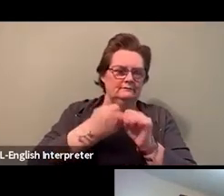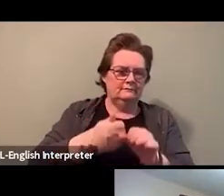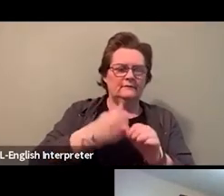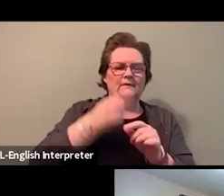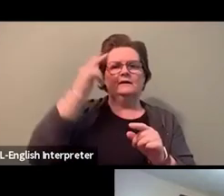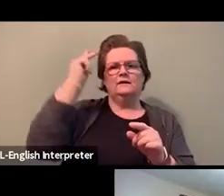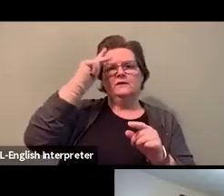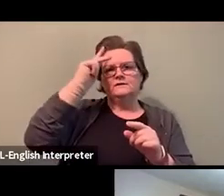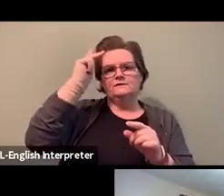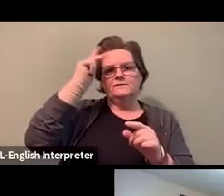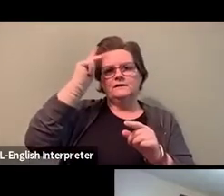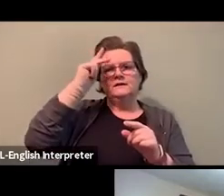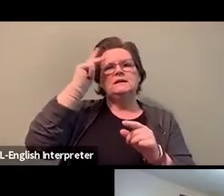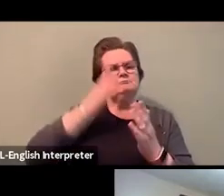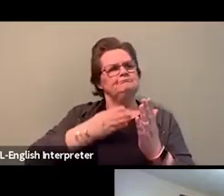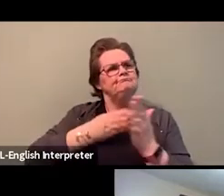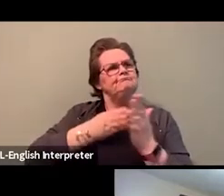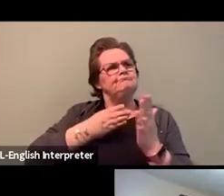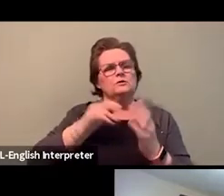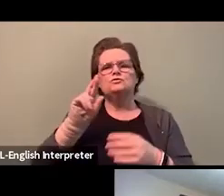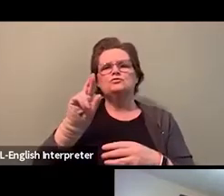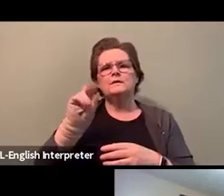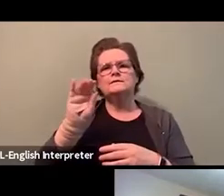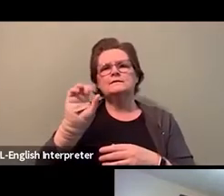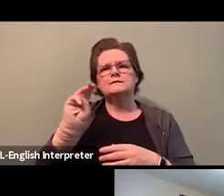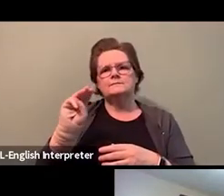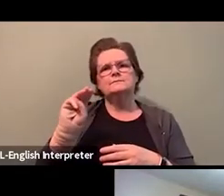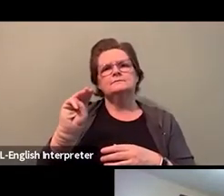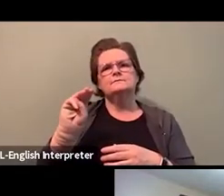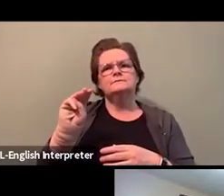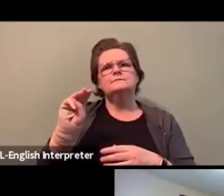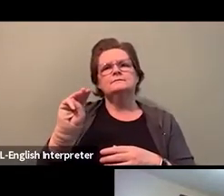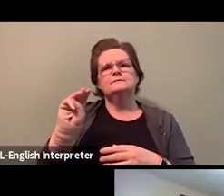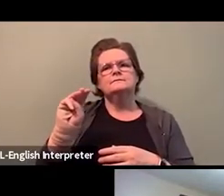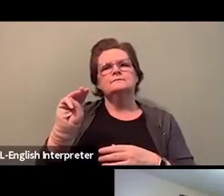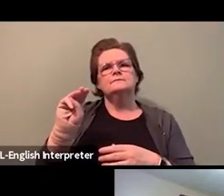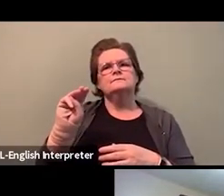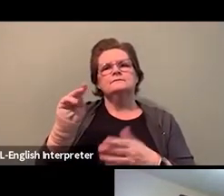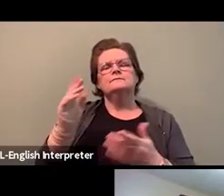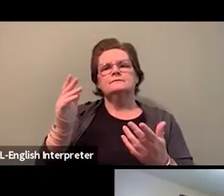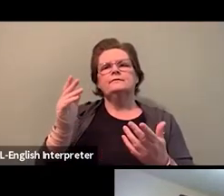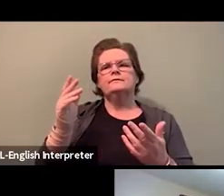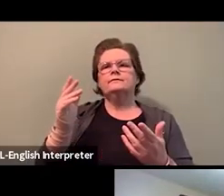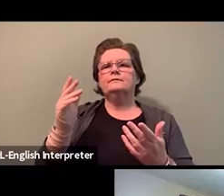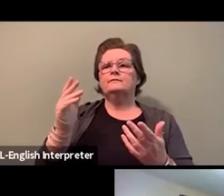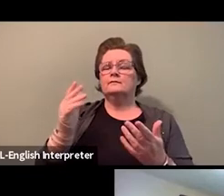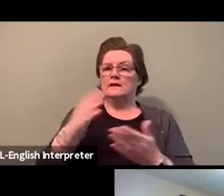And as we speak now, today, those of us on the panel, some of us on the panel, this is our third Zoom today,